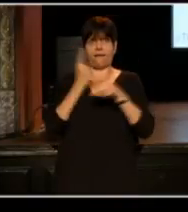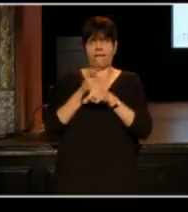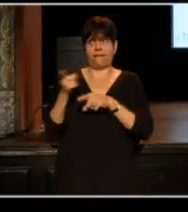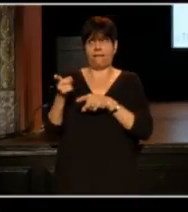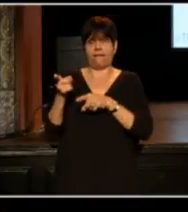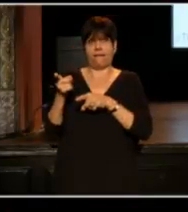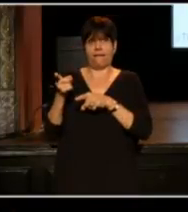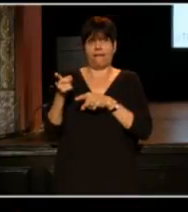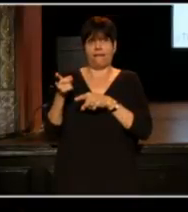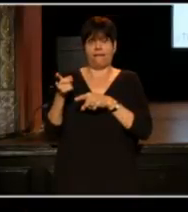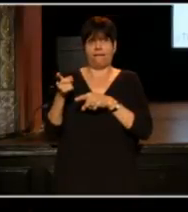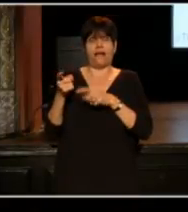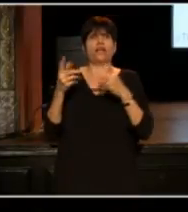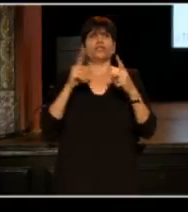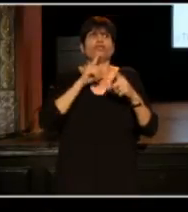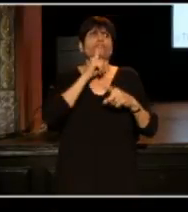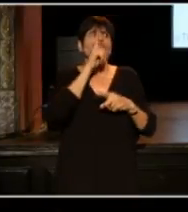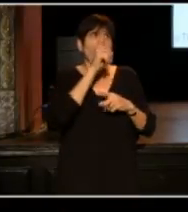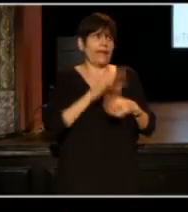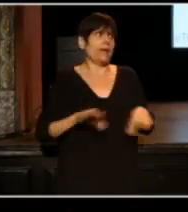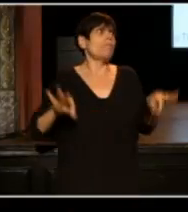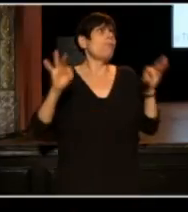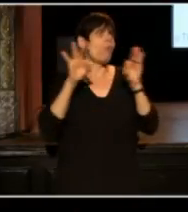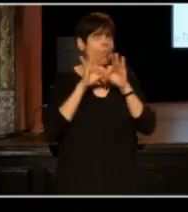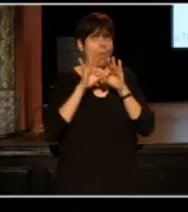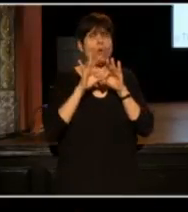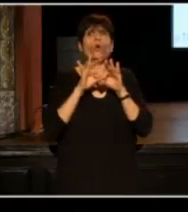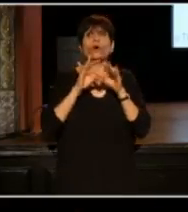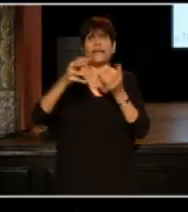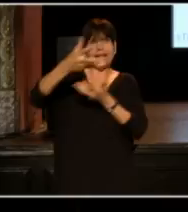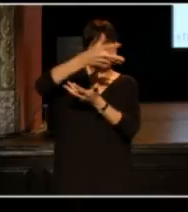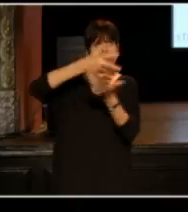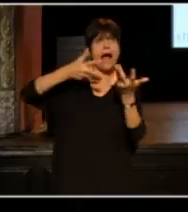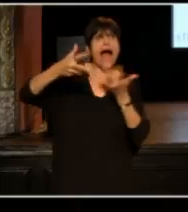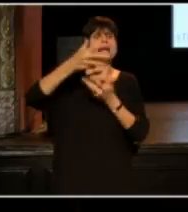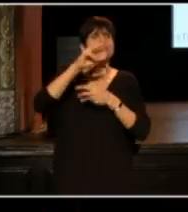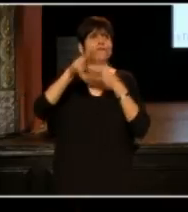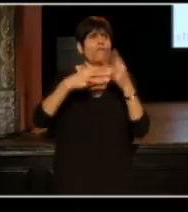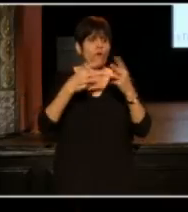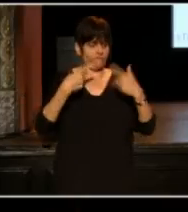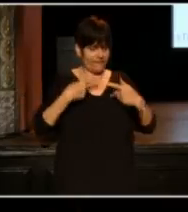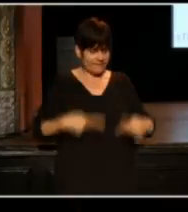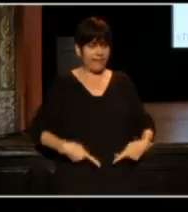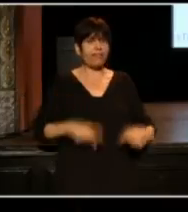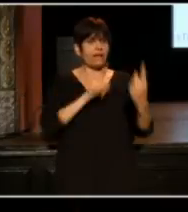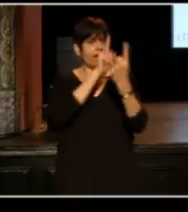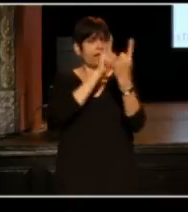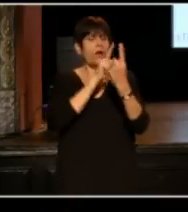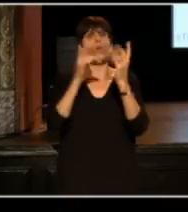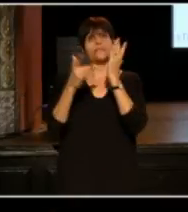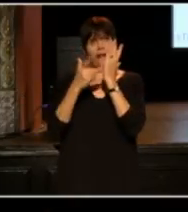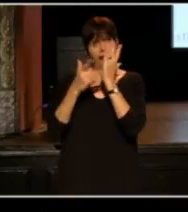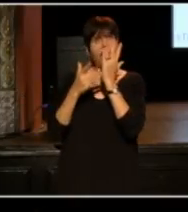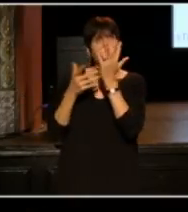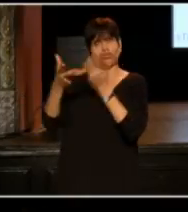So I think it's very important for us in the interactive world, weather that's physically, or technologically